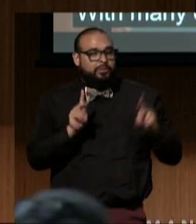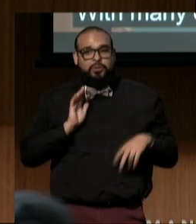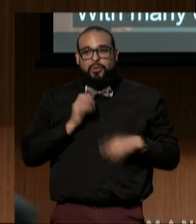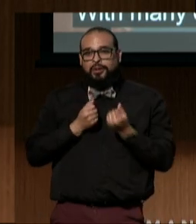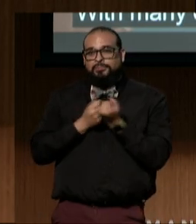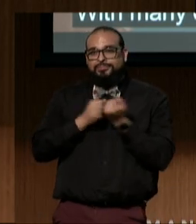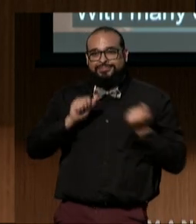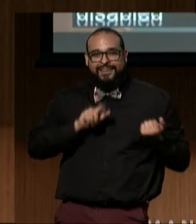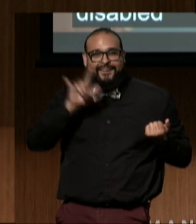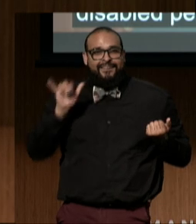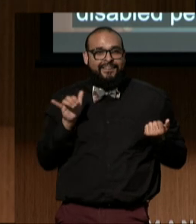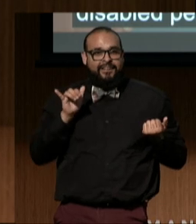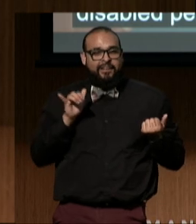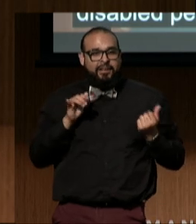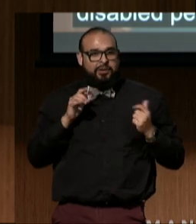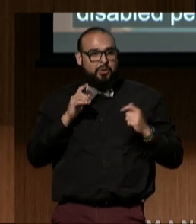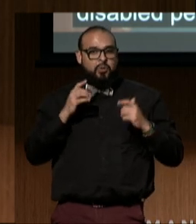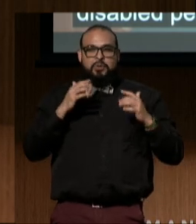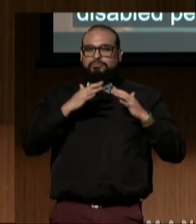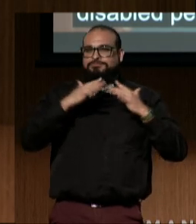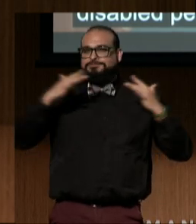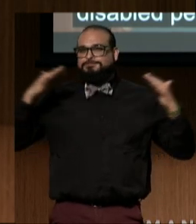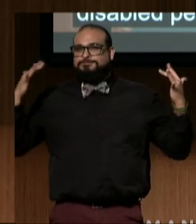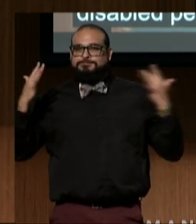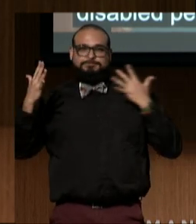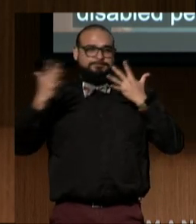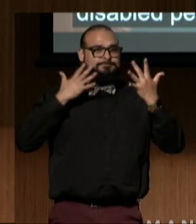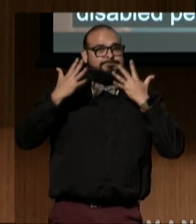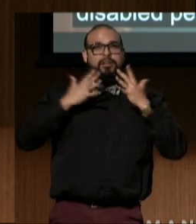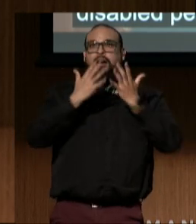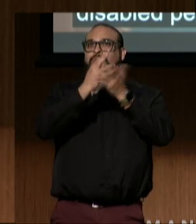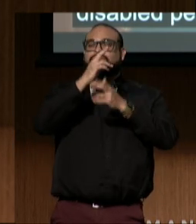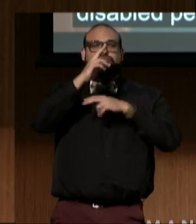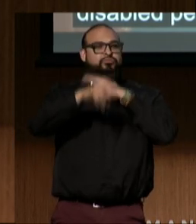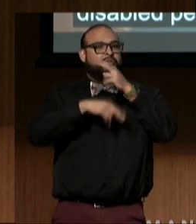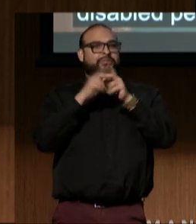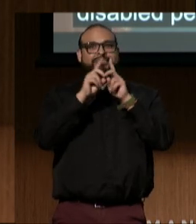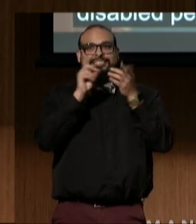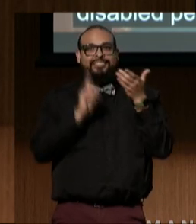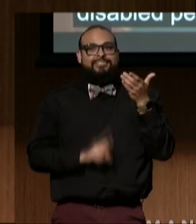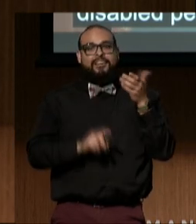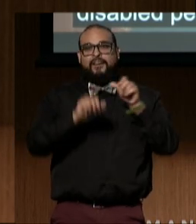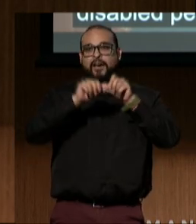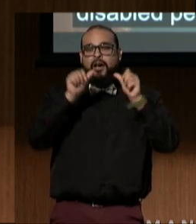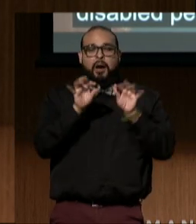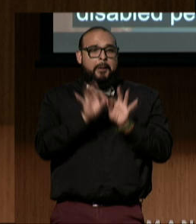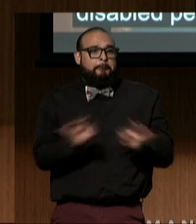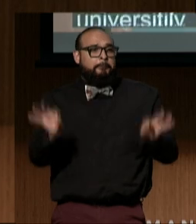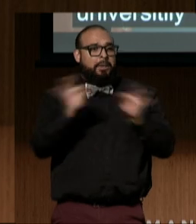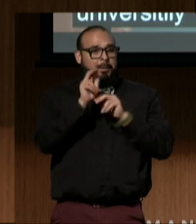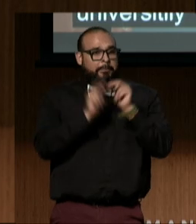with a vibrant, universally designed, architecturally significant building that houses an array